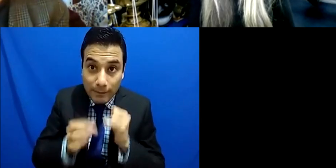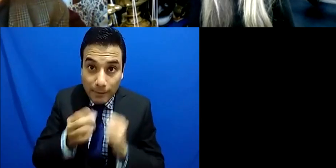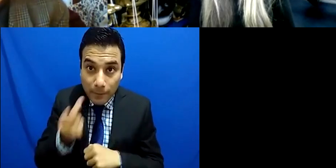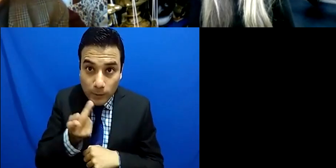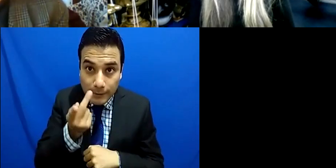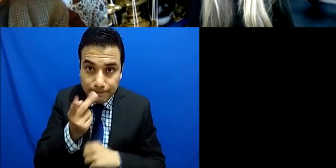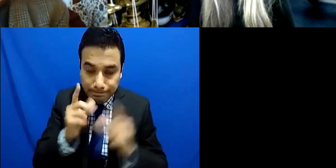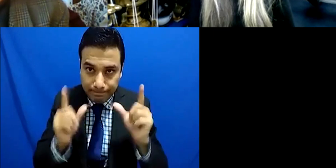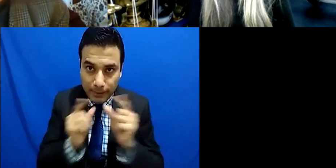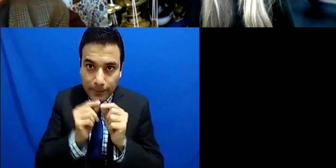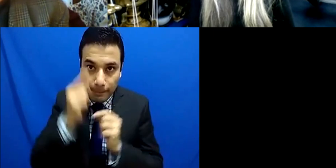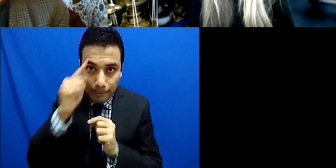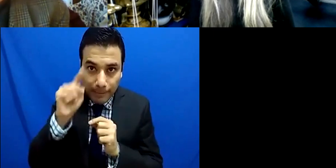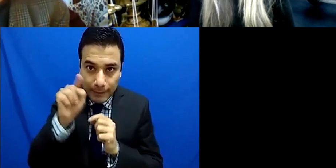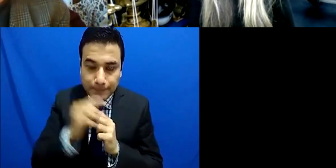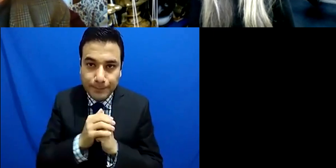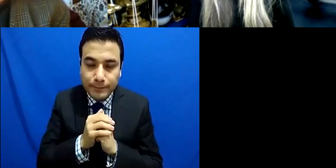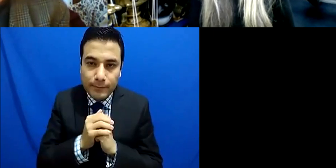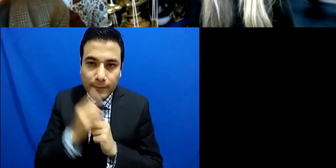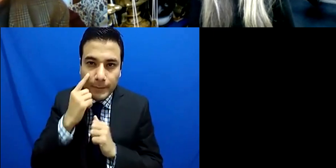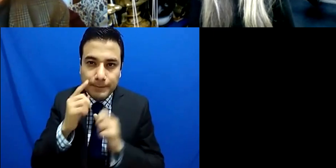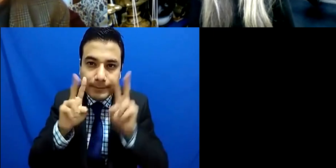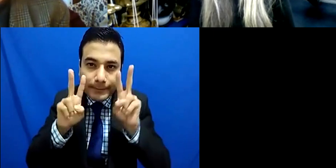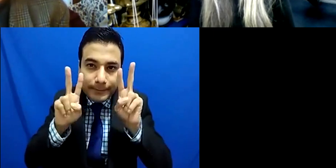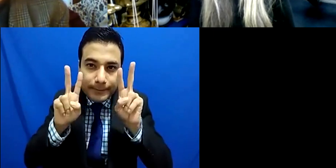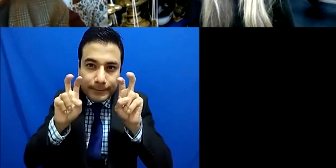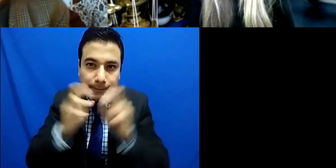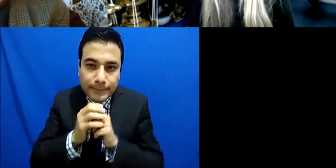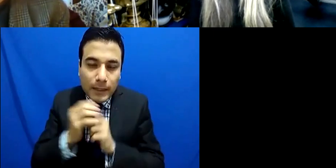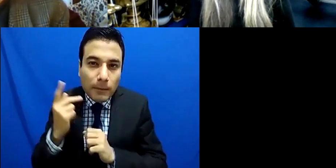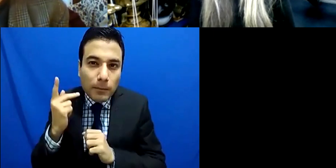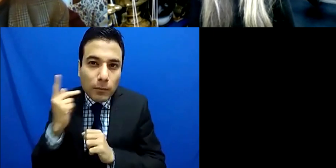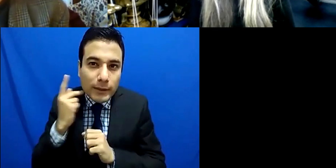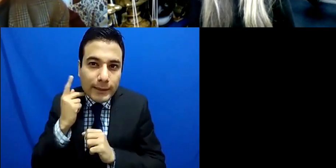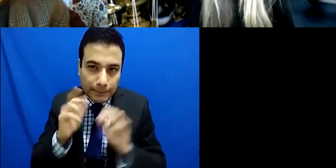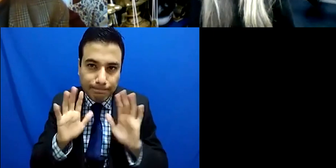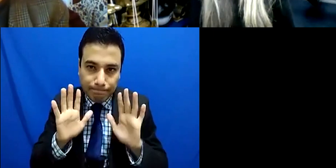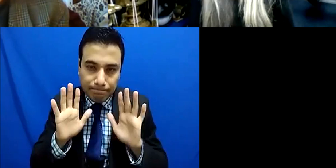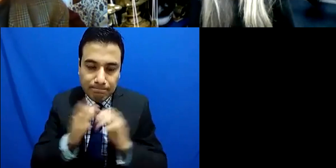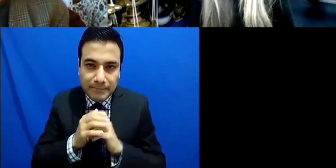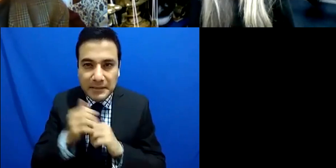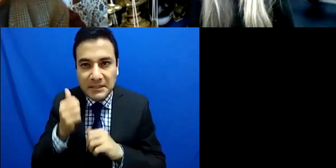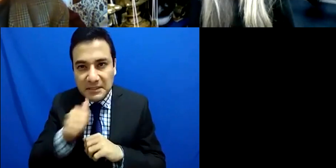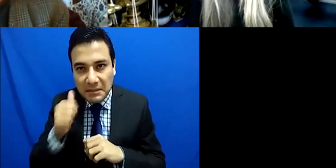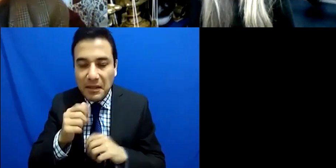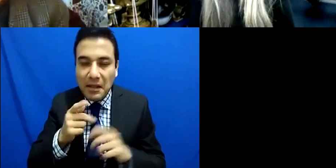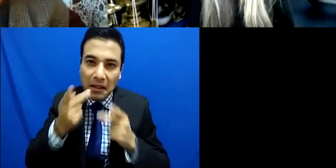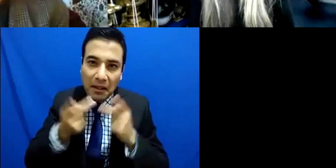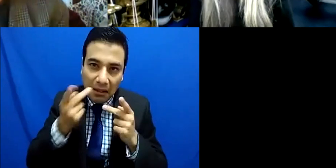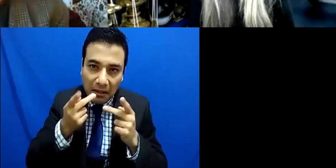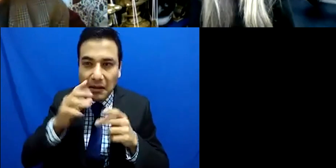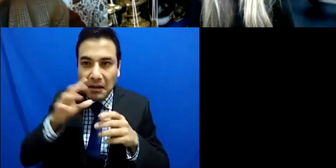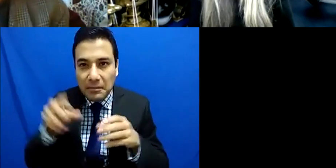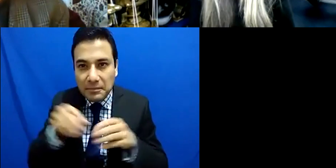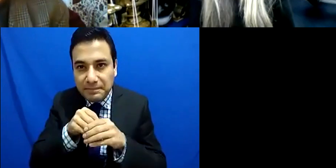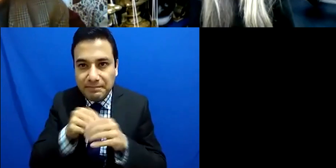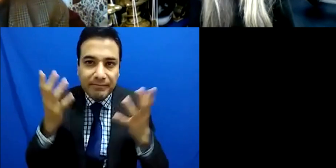if in political terms we talked about inclusion with the women's movements and and feminist groups